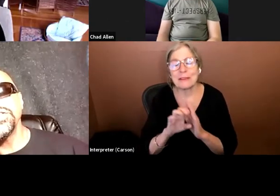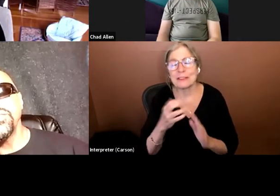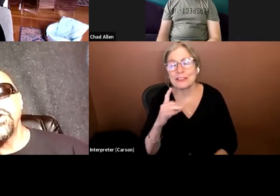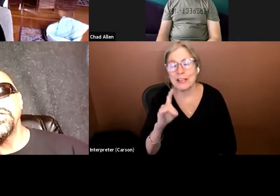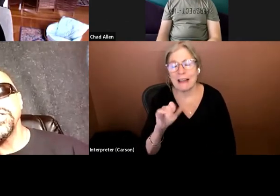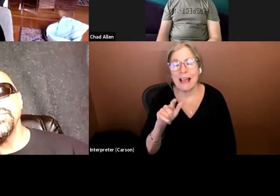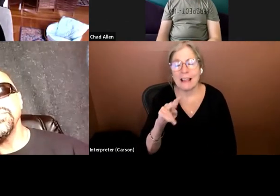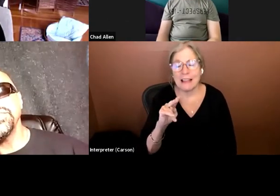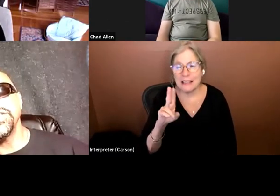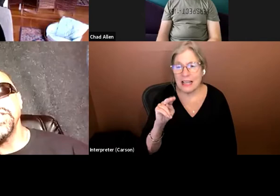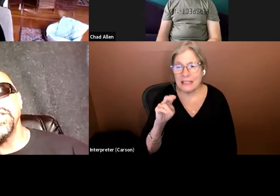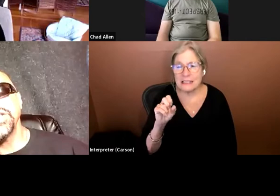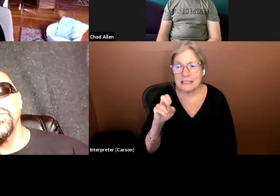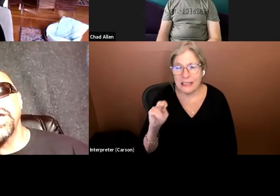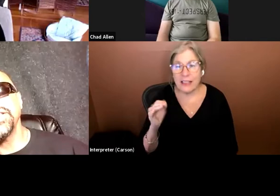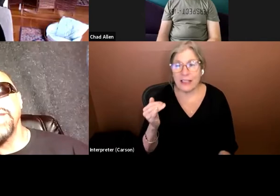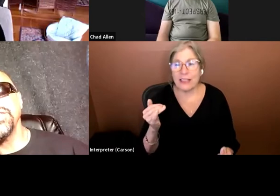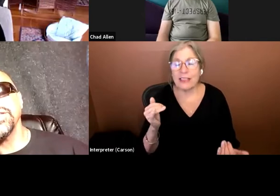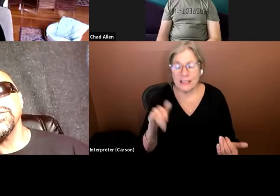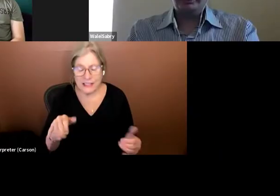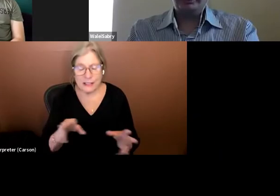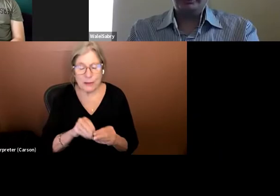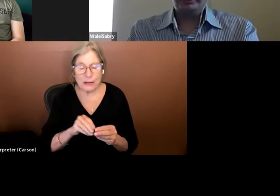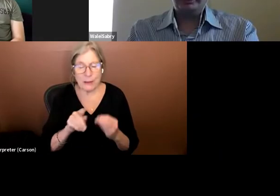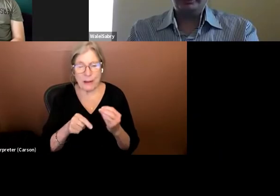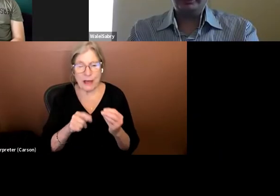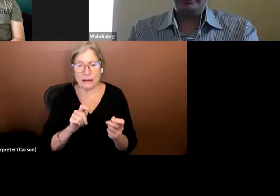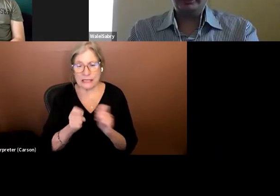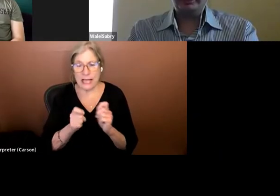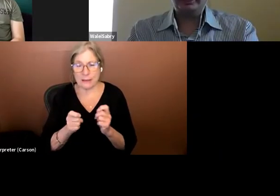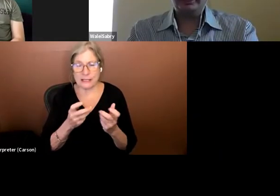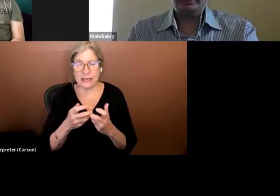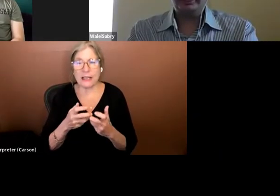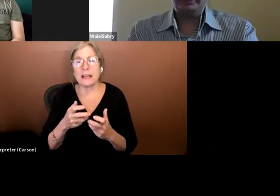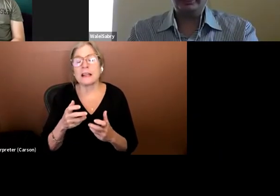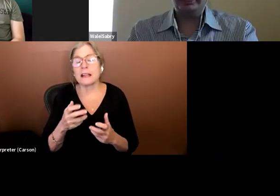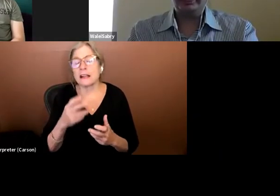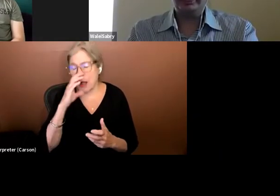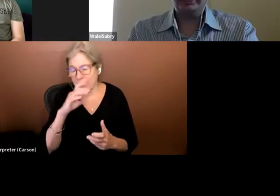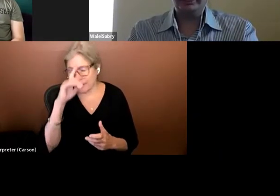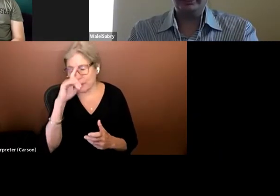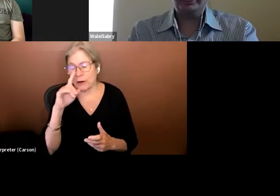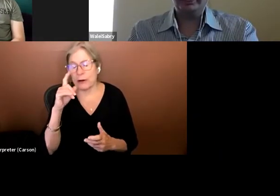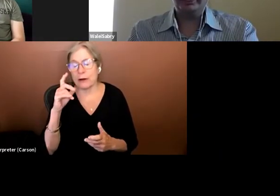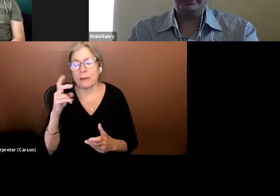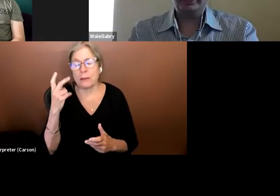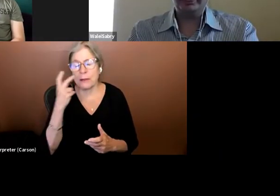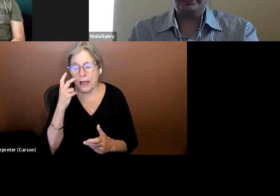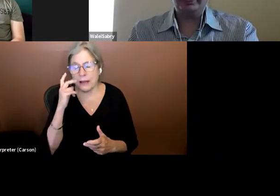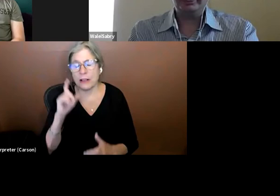symposium today is all about adapting comics for blind and low vision readers yet Chad you are a content